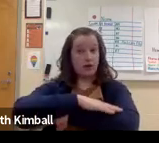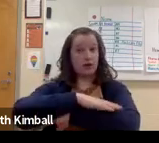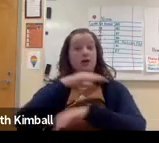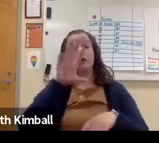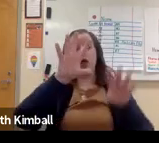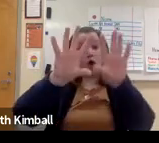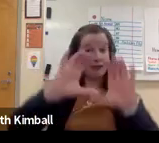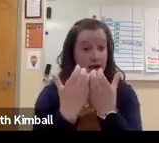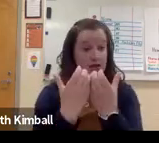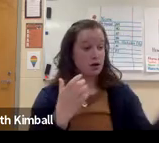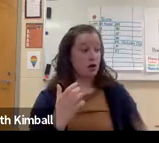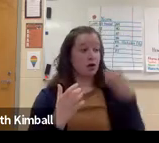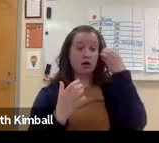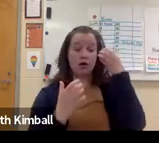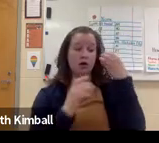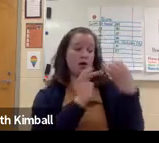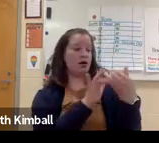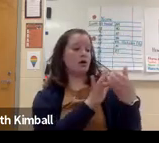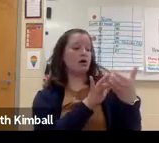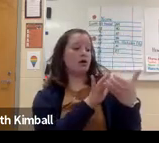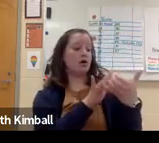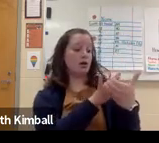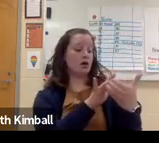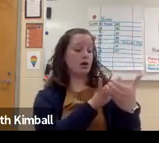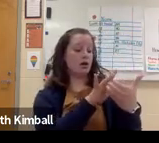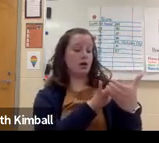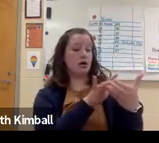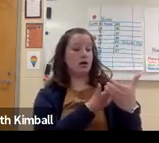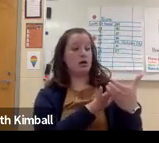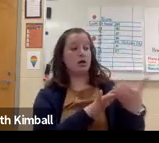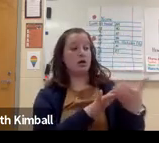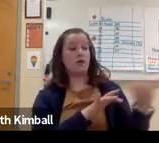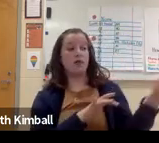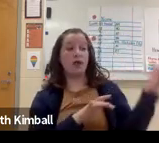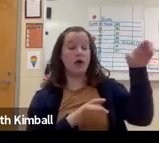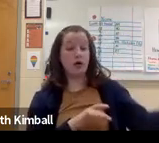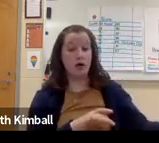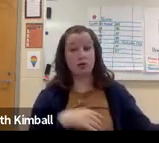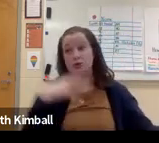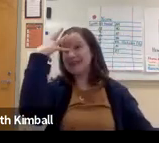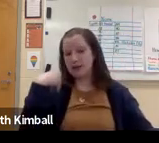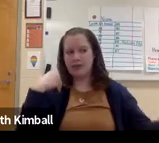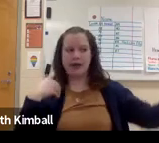Everyone's using Zoom. They turn it off after class and then they grab their phone and they're texting somebody.